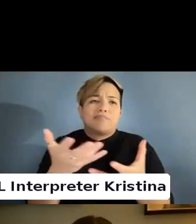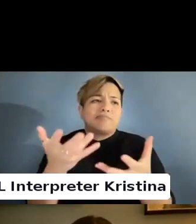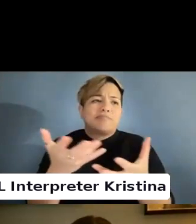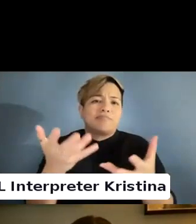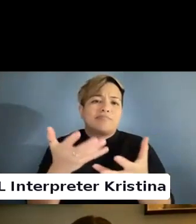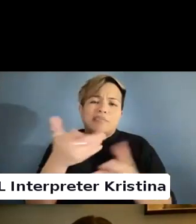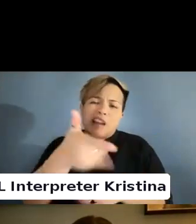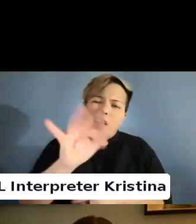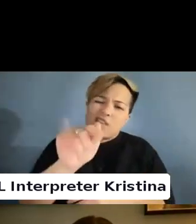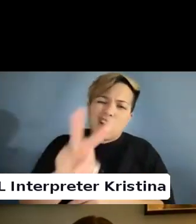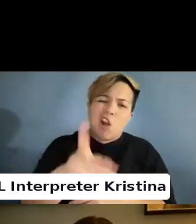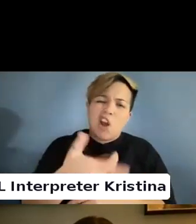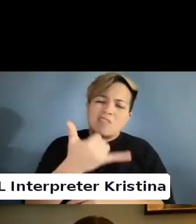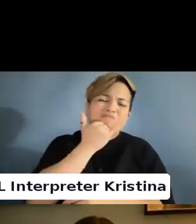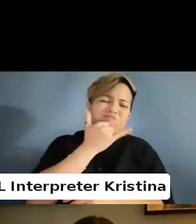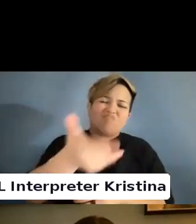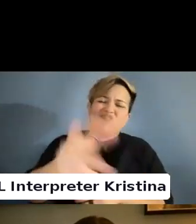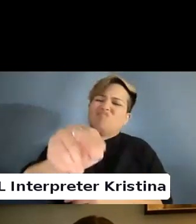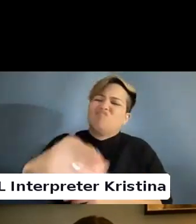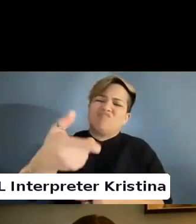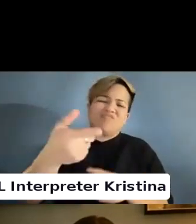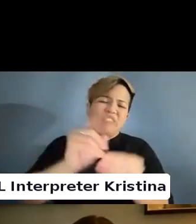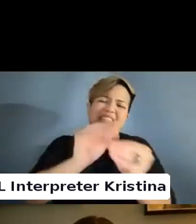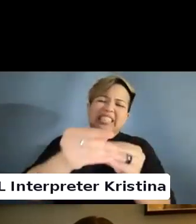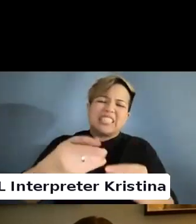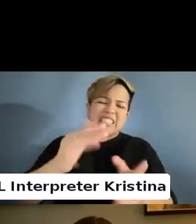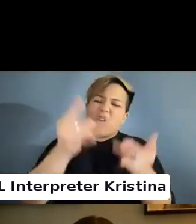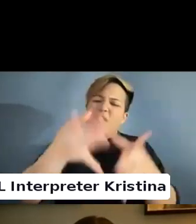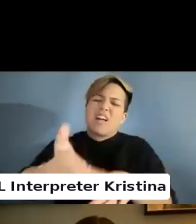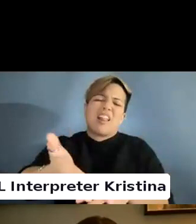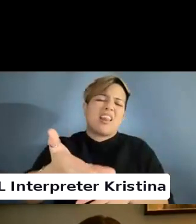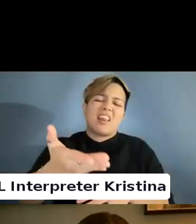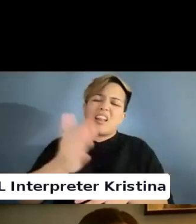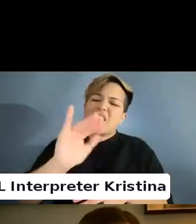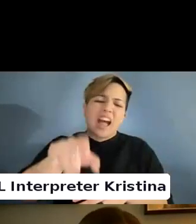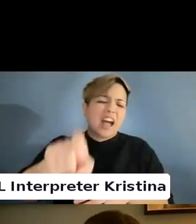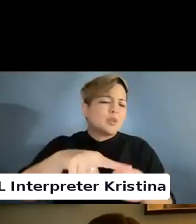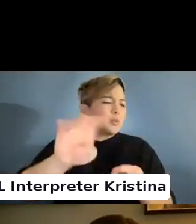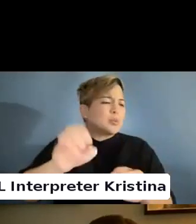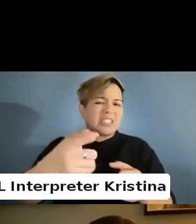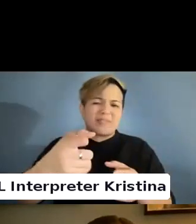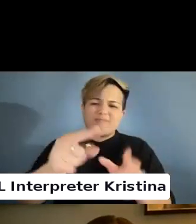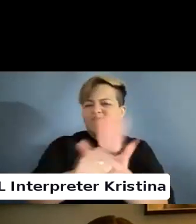Flaws that cannot be just so awful or that needs to be stigmatized.